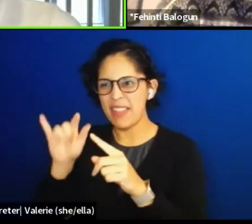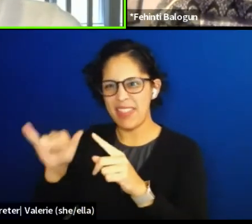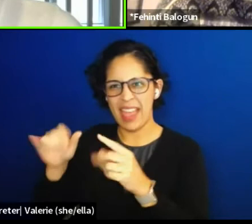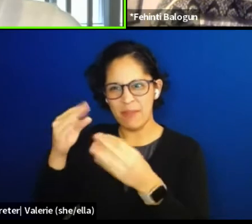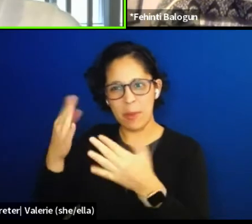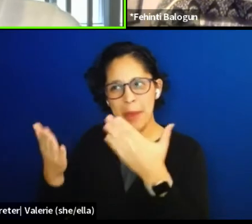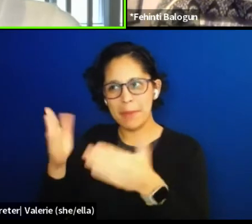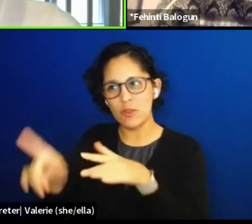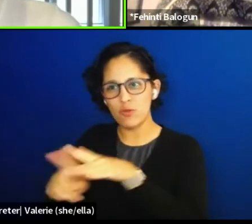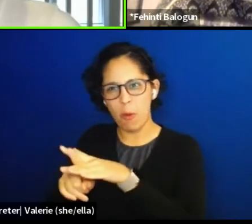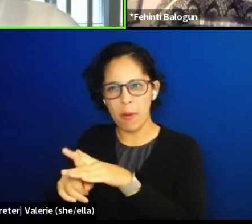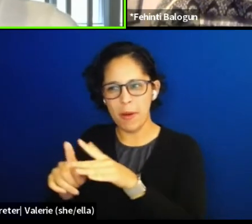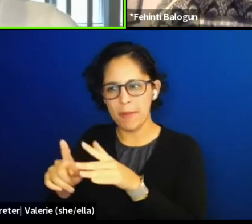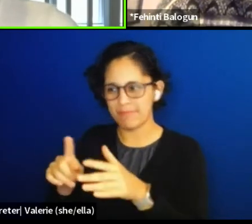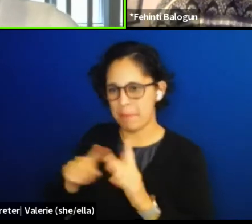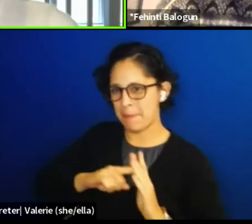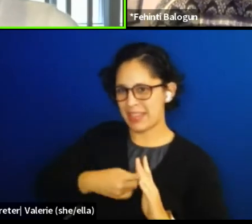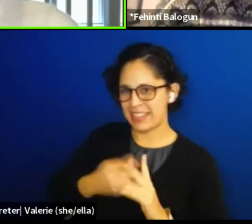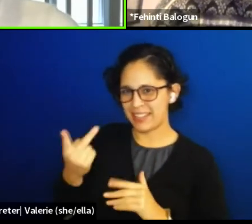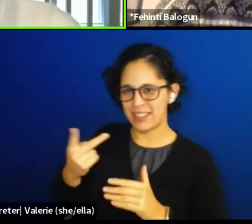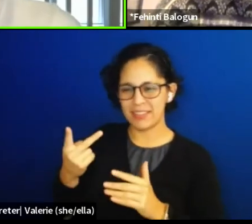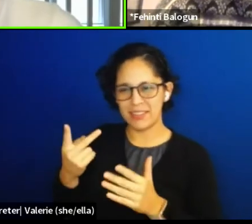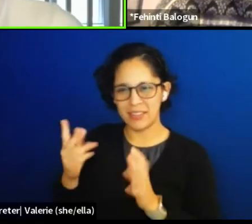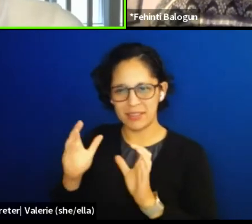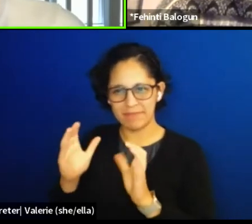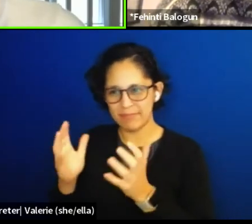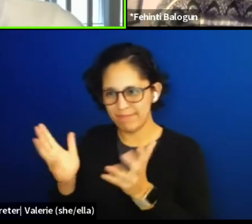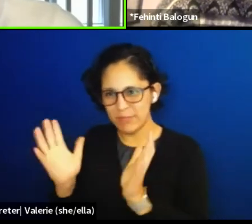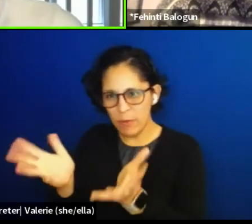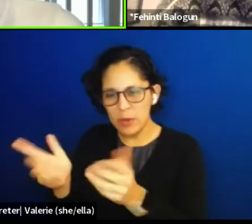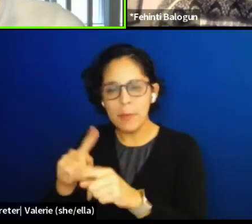but I just wanna get to the heart of it. So first things first,